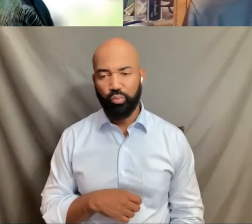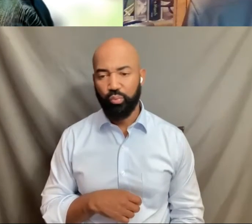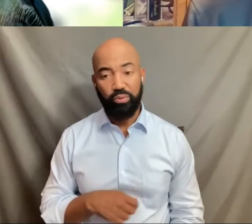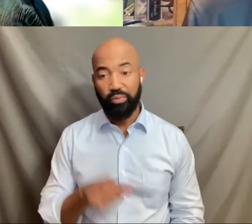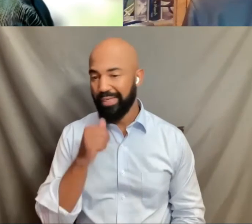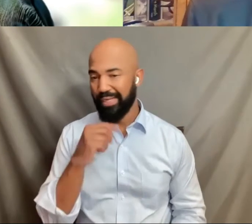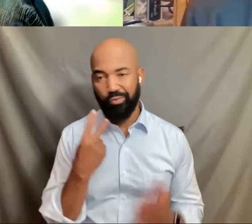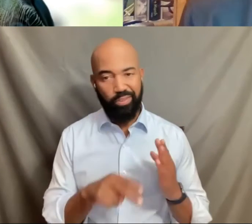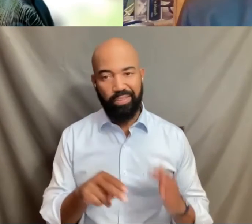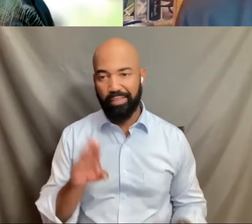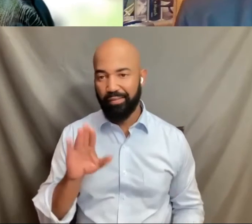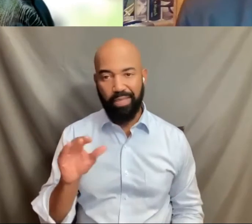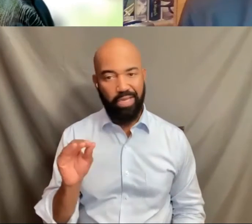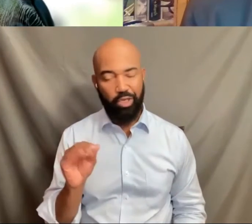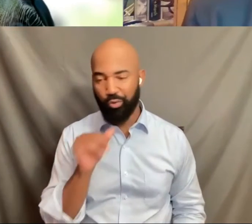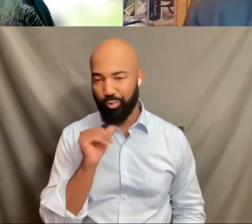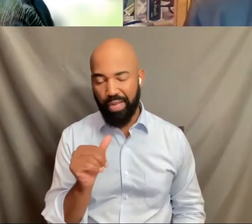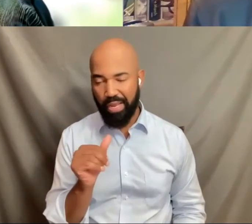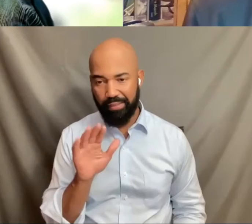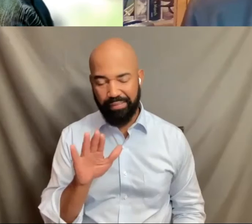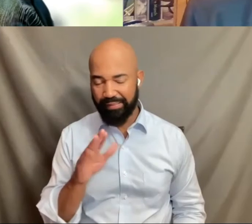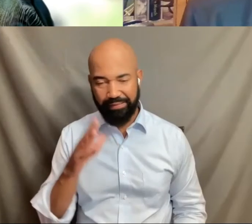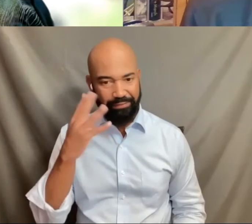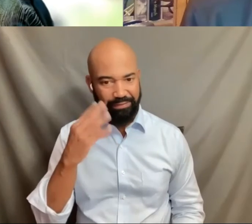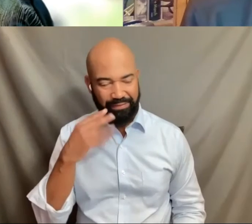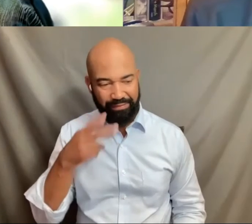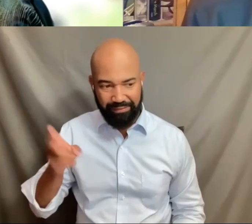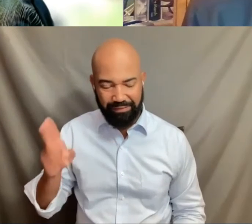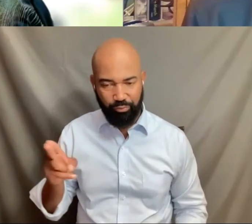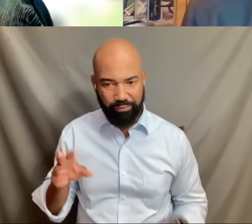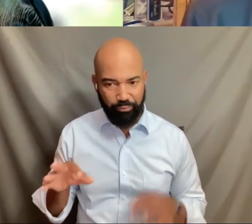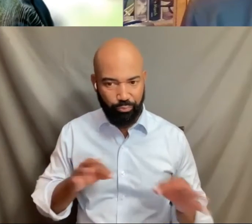but if I read his bio to you, it would take a few minutes